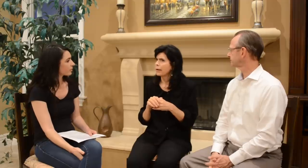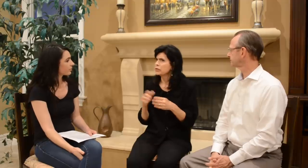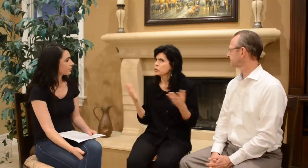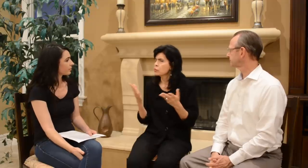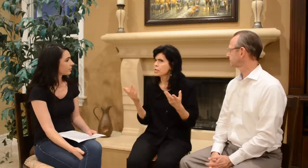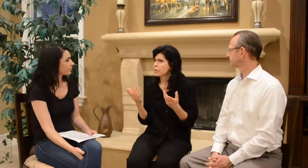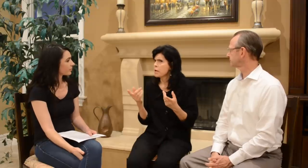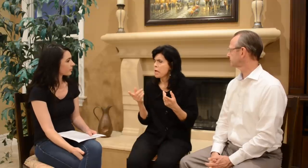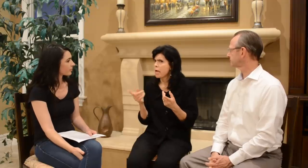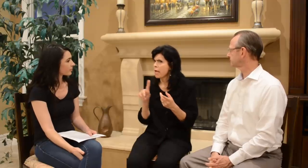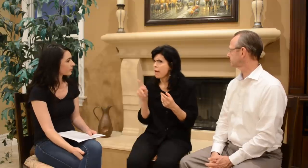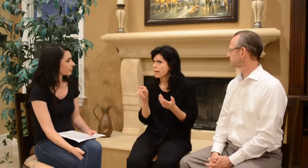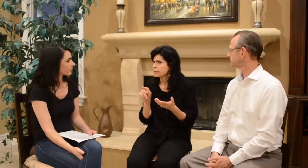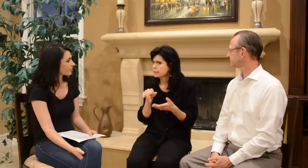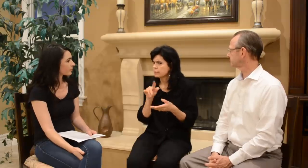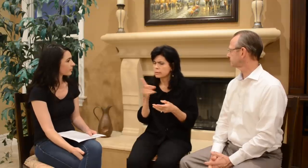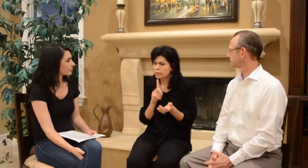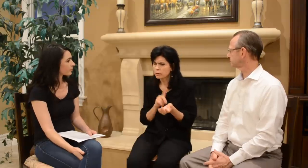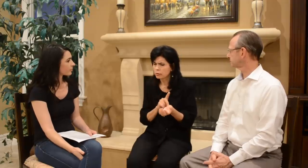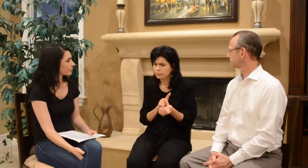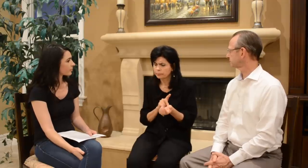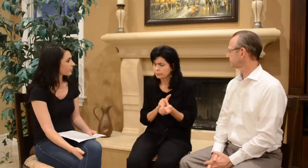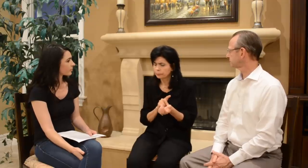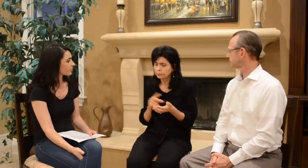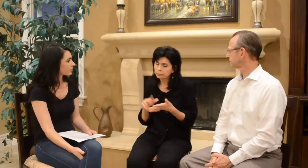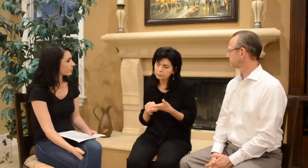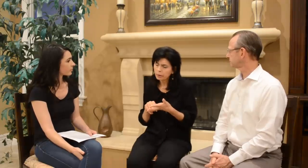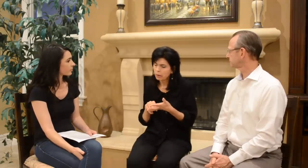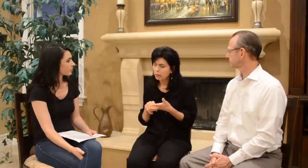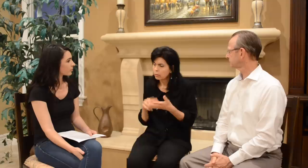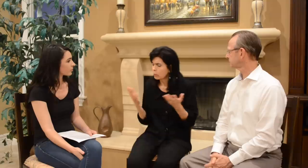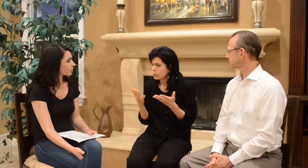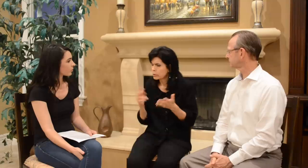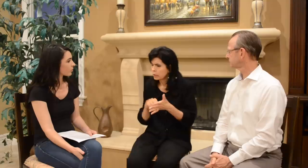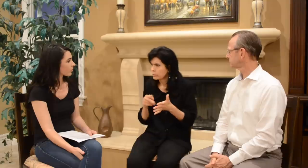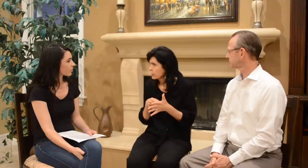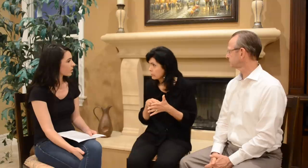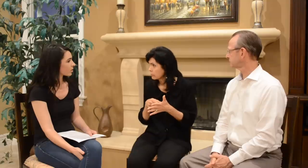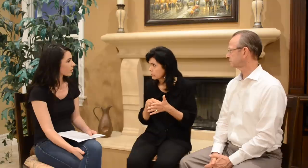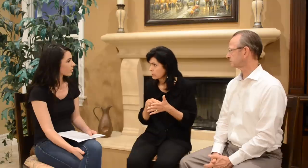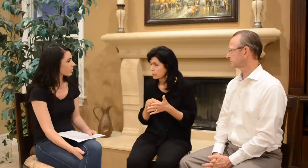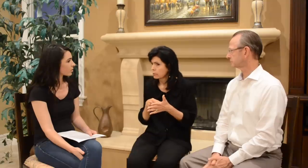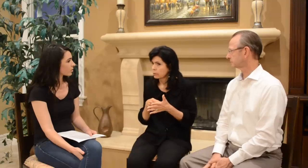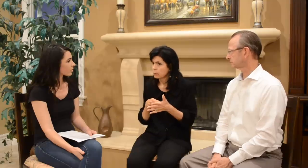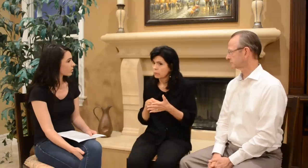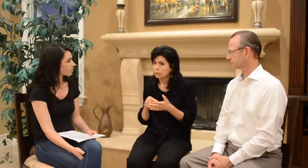So we asked the doctor- what does that mean?